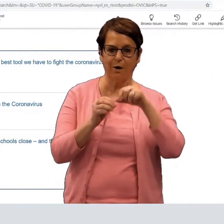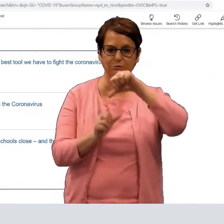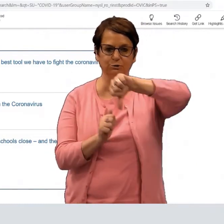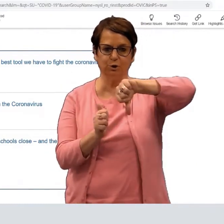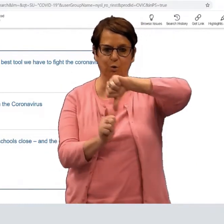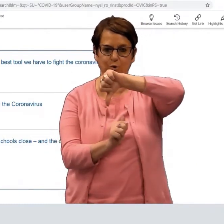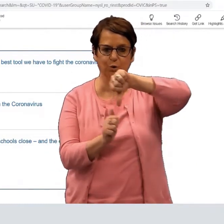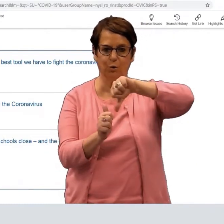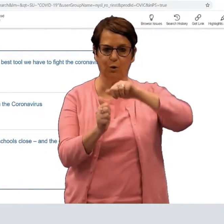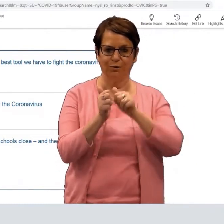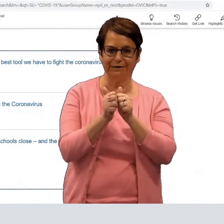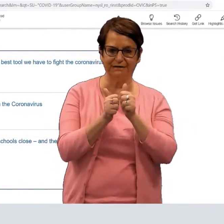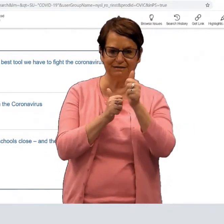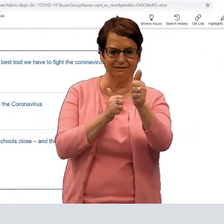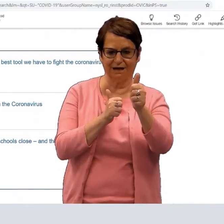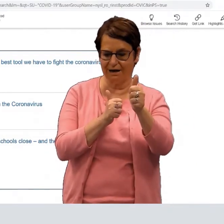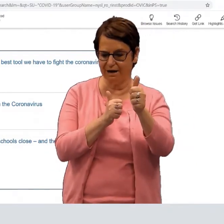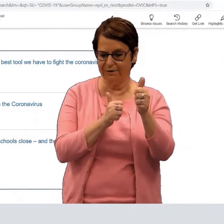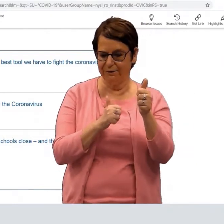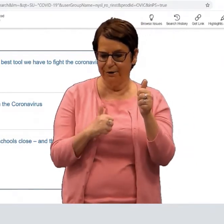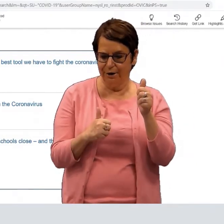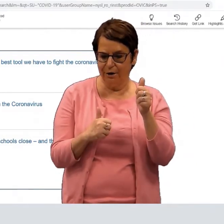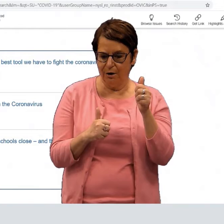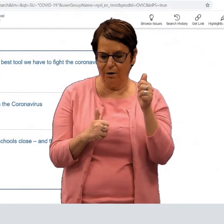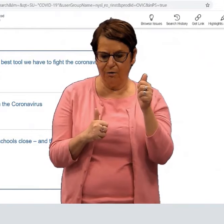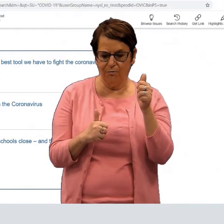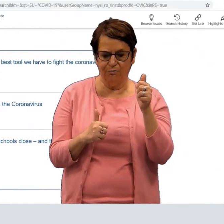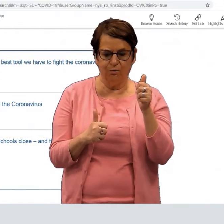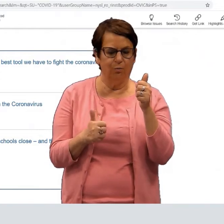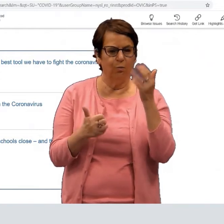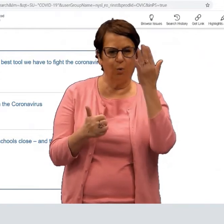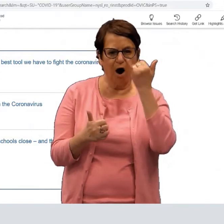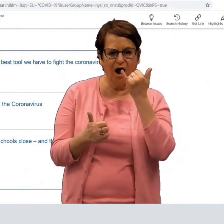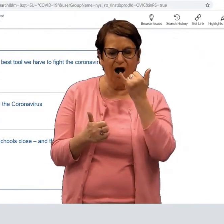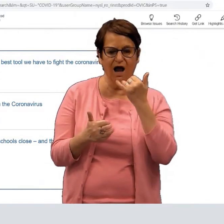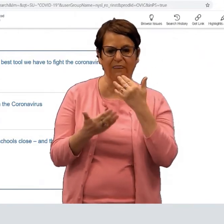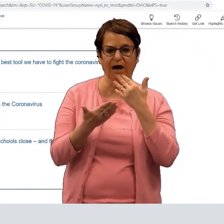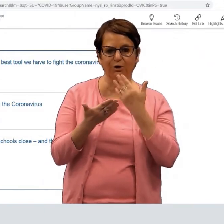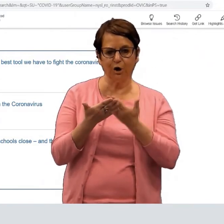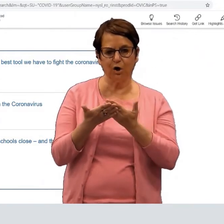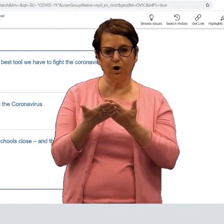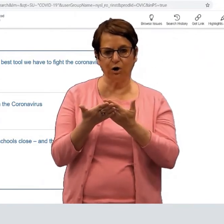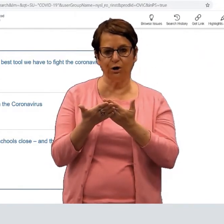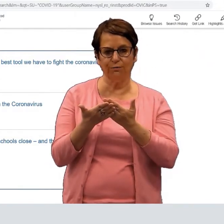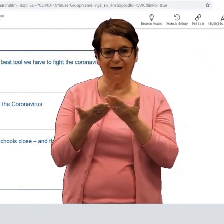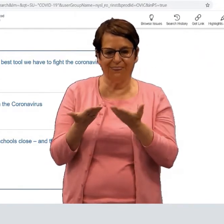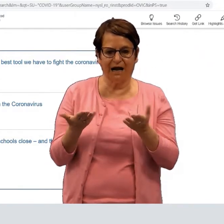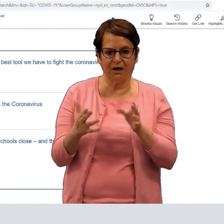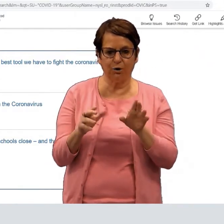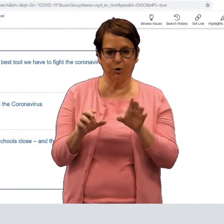I'm curious about social distancing and why that's a good thing to do.